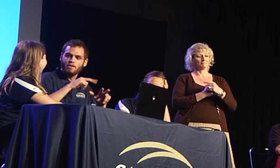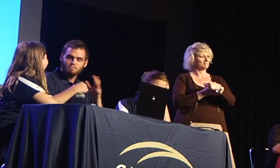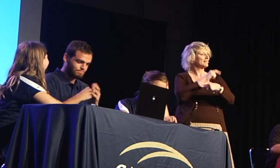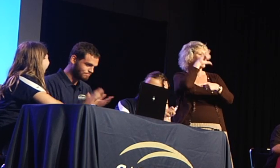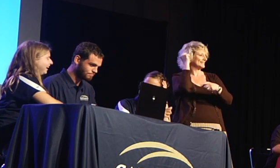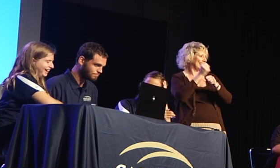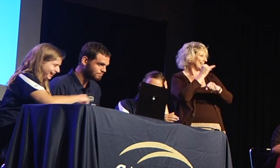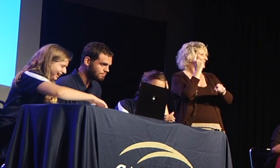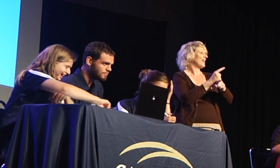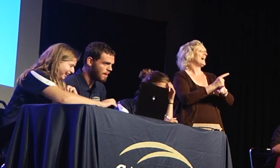Gallaudet got it right.